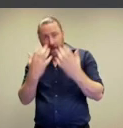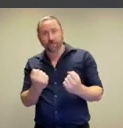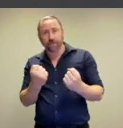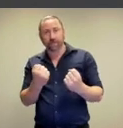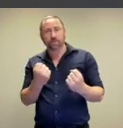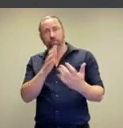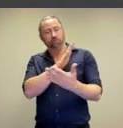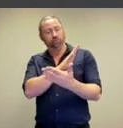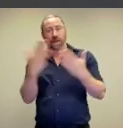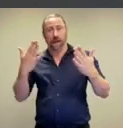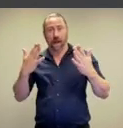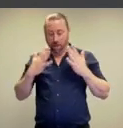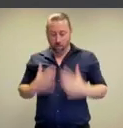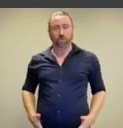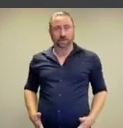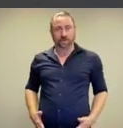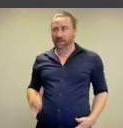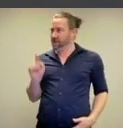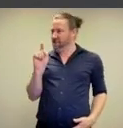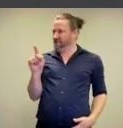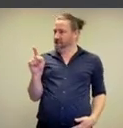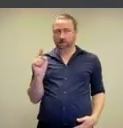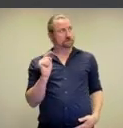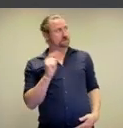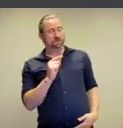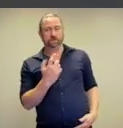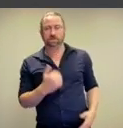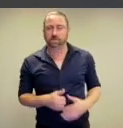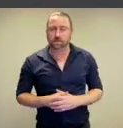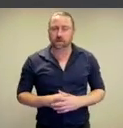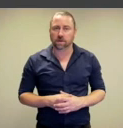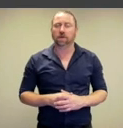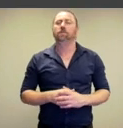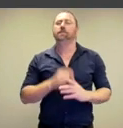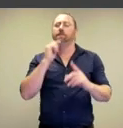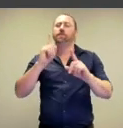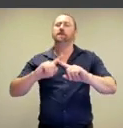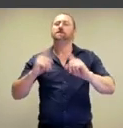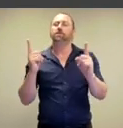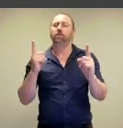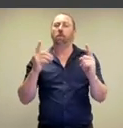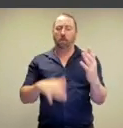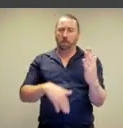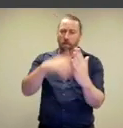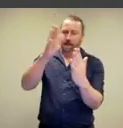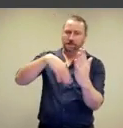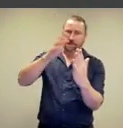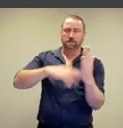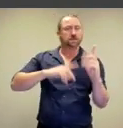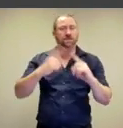of evidence of the real bodies that made them